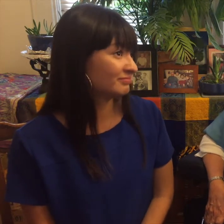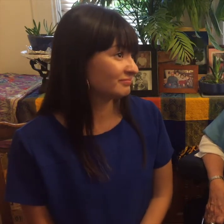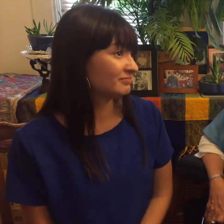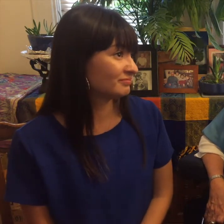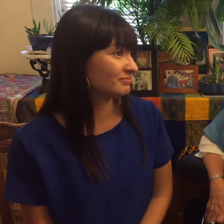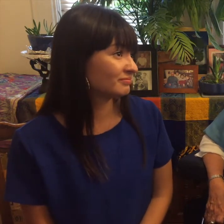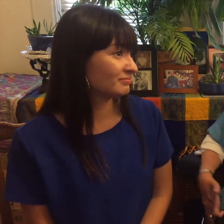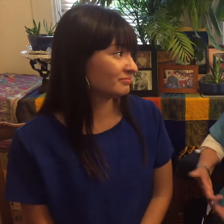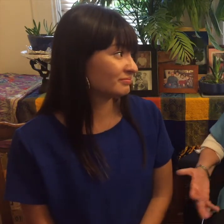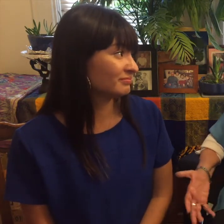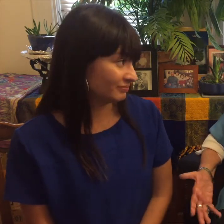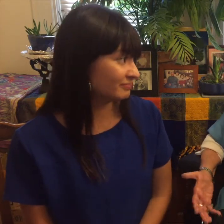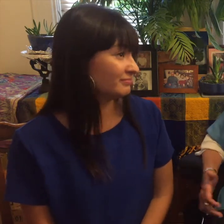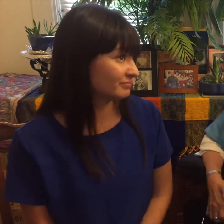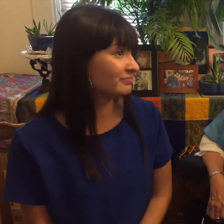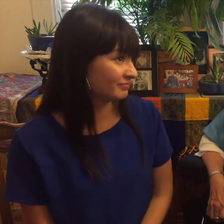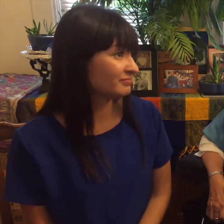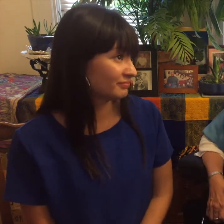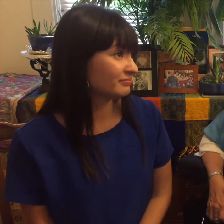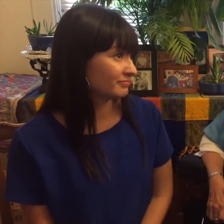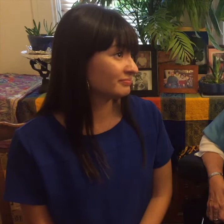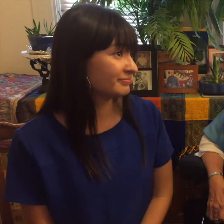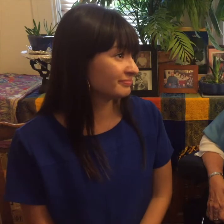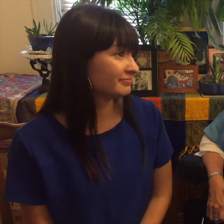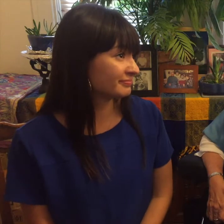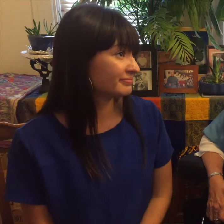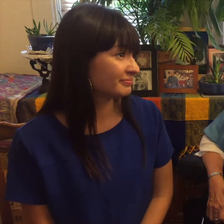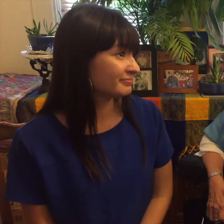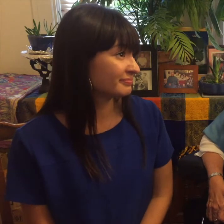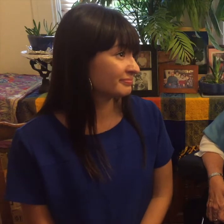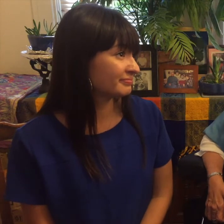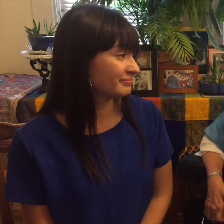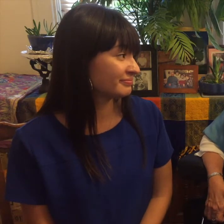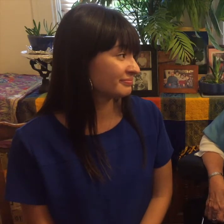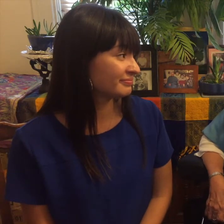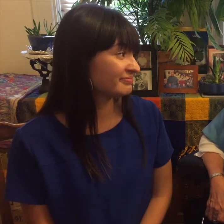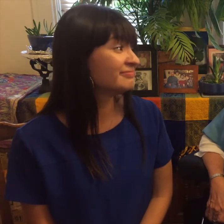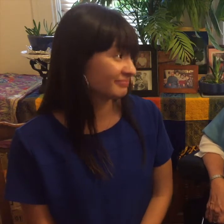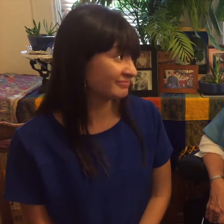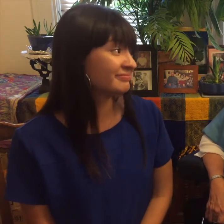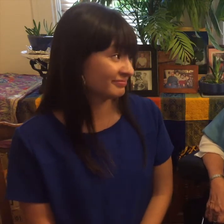and in many countries sign language is not one of the official languages you